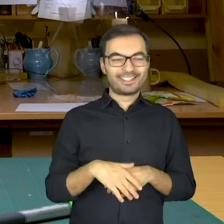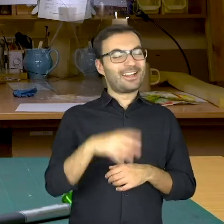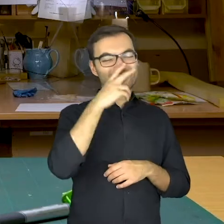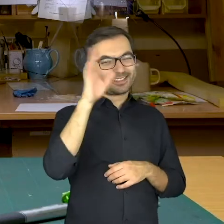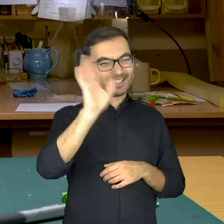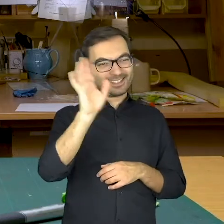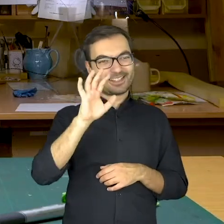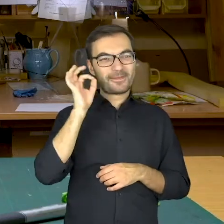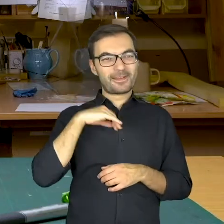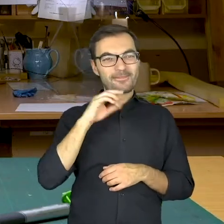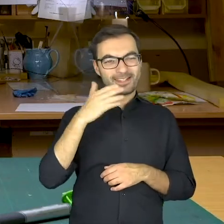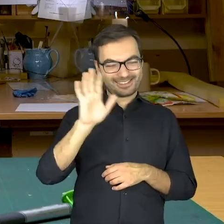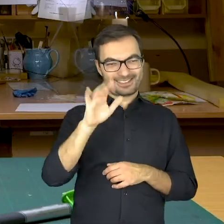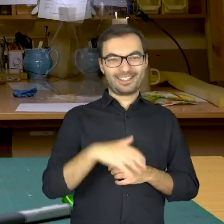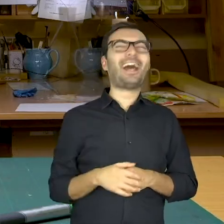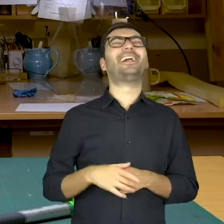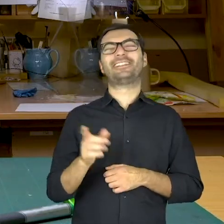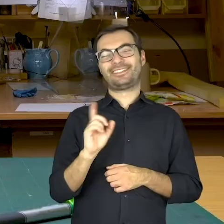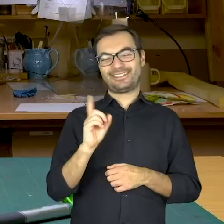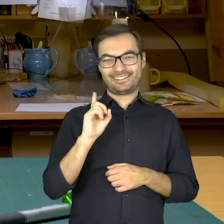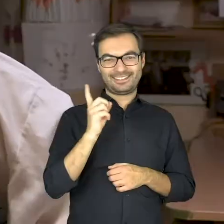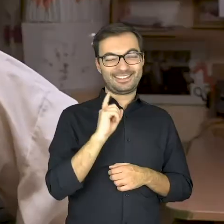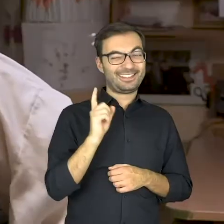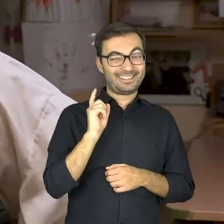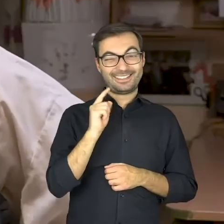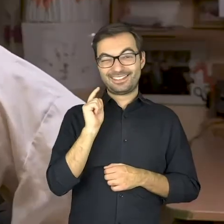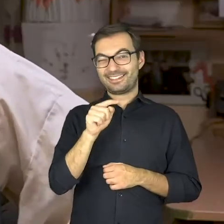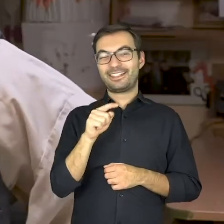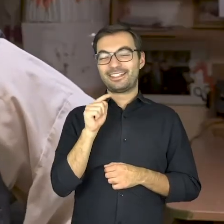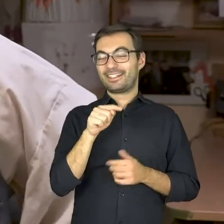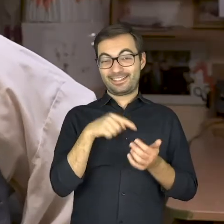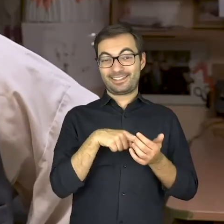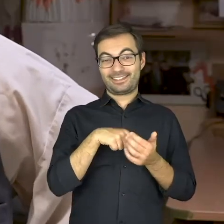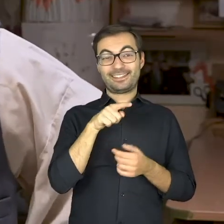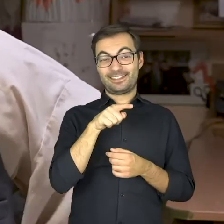Good bye, Mr Marian. Hehehe, o nie, nie, nie, mój drogi.